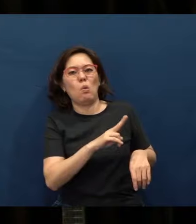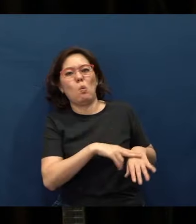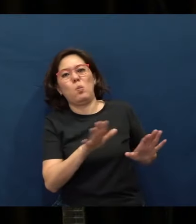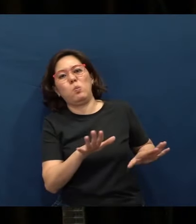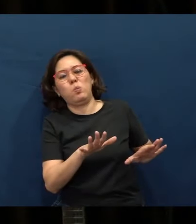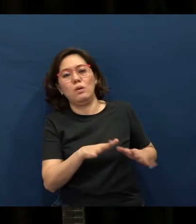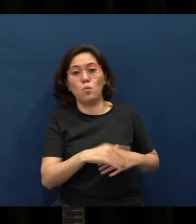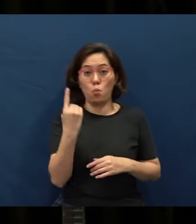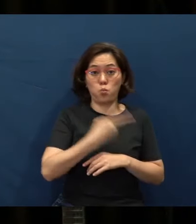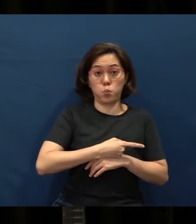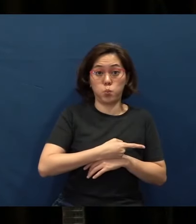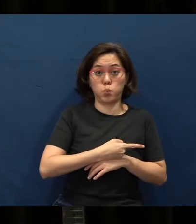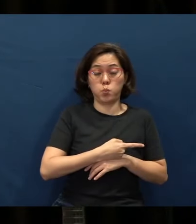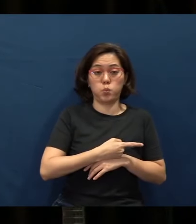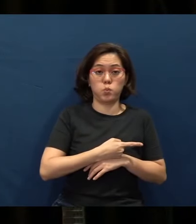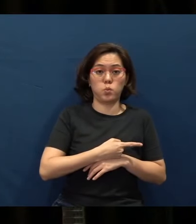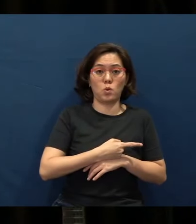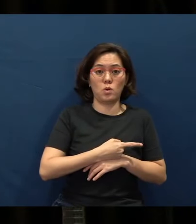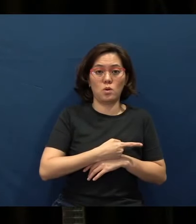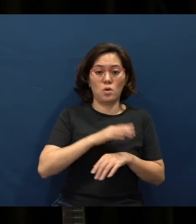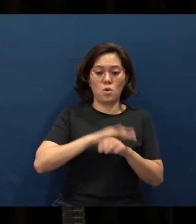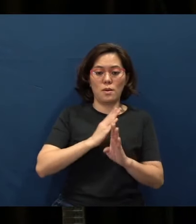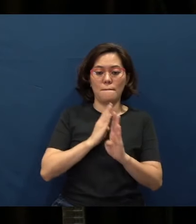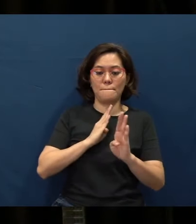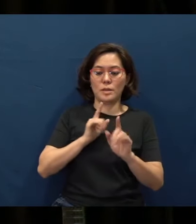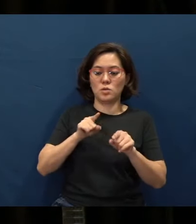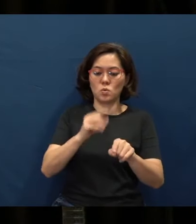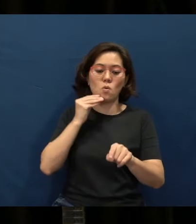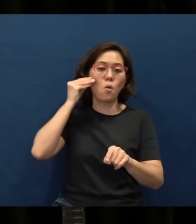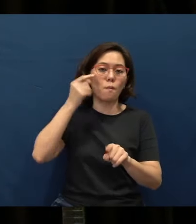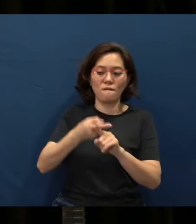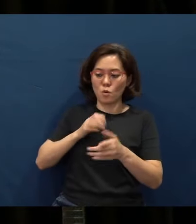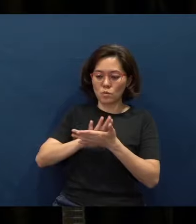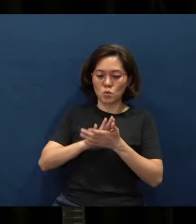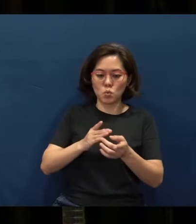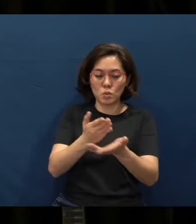And then one day, on the bus, on the way home from school, something happened.